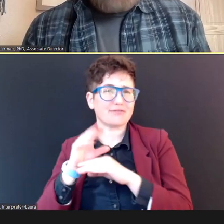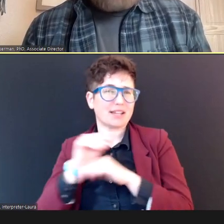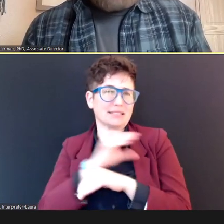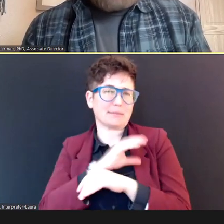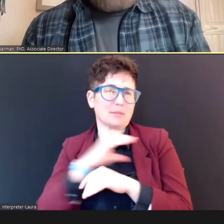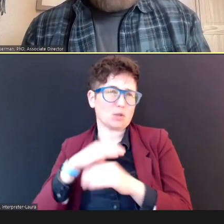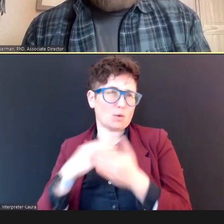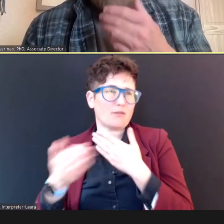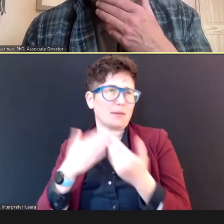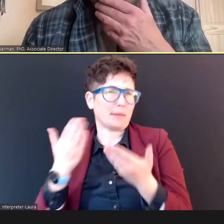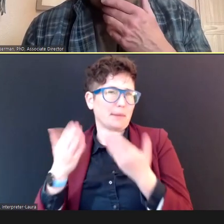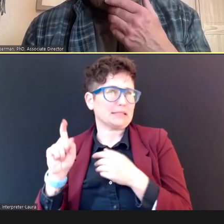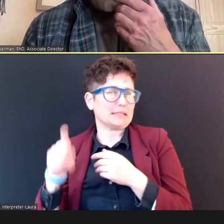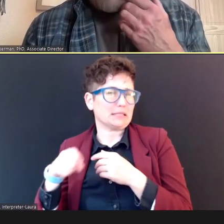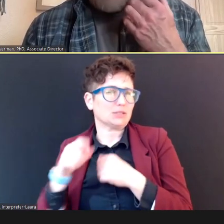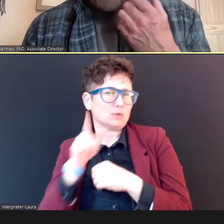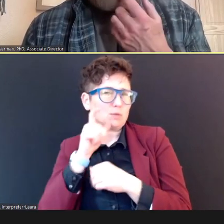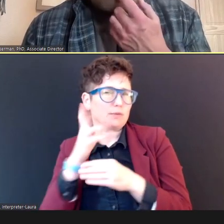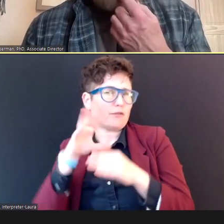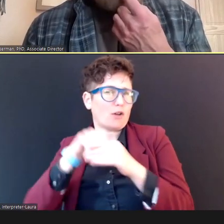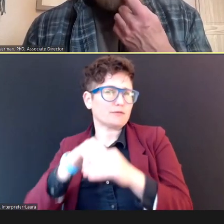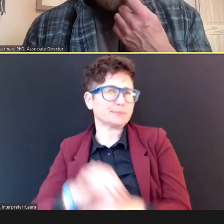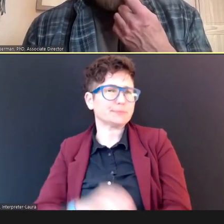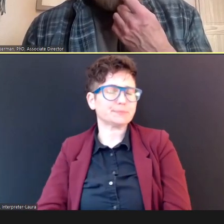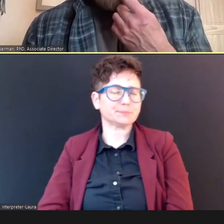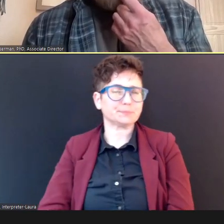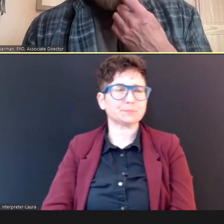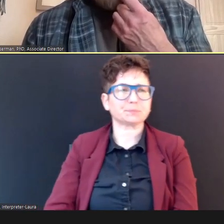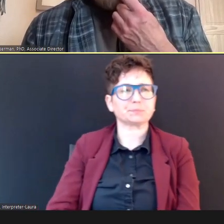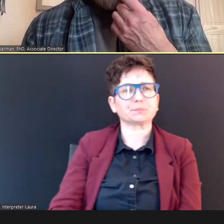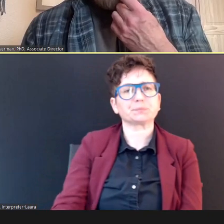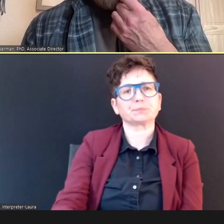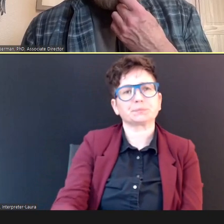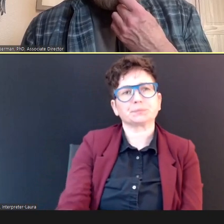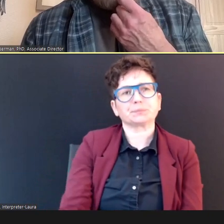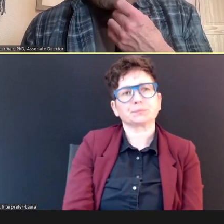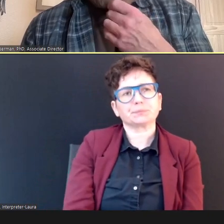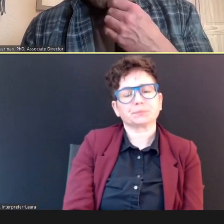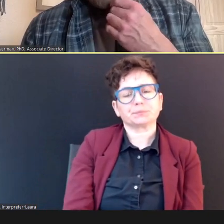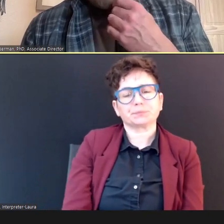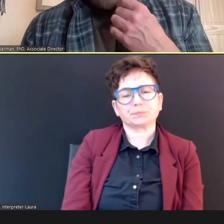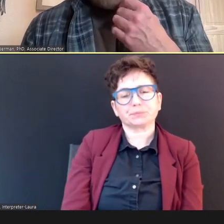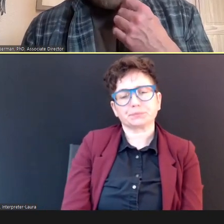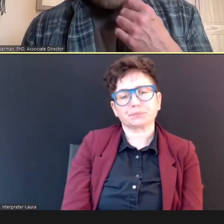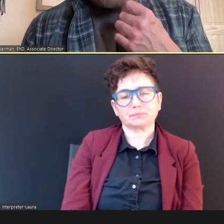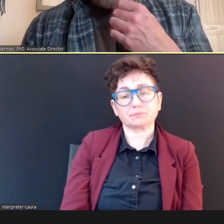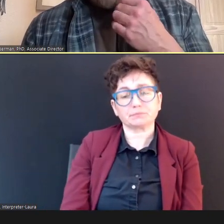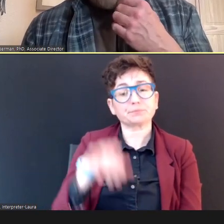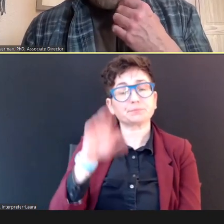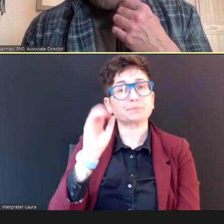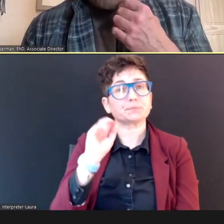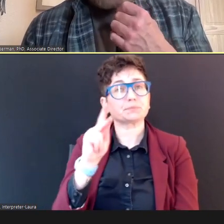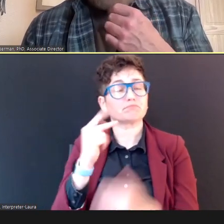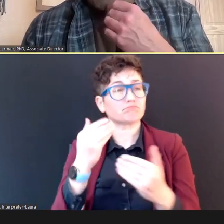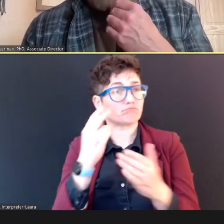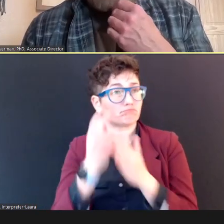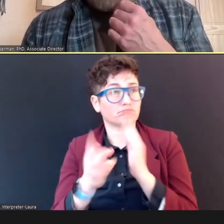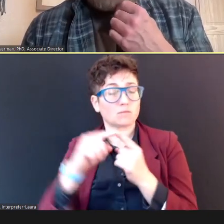(Slide advances). DR. So Terry, let's jump into PureTone screening and get into a little more depth here.